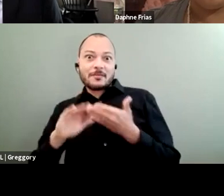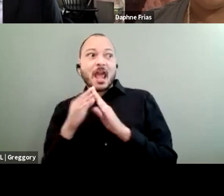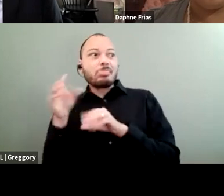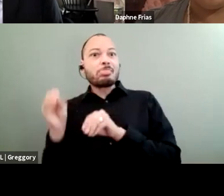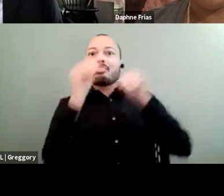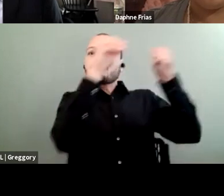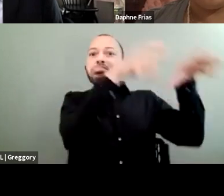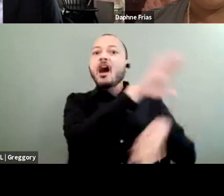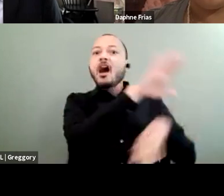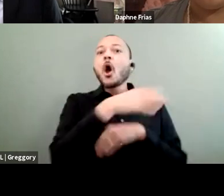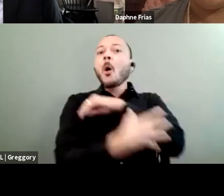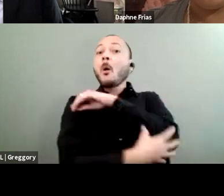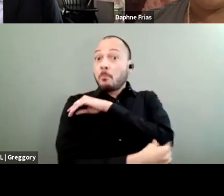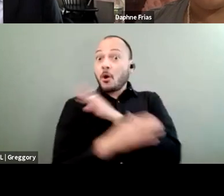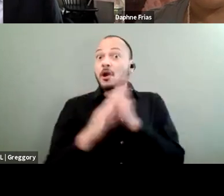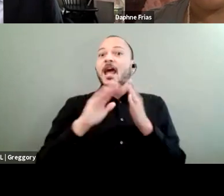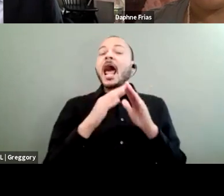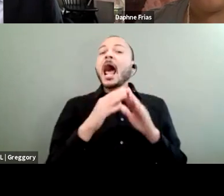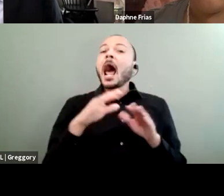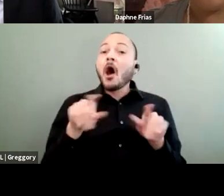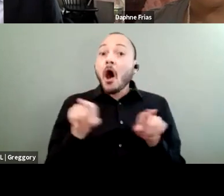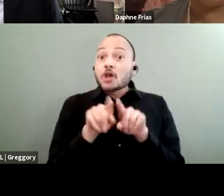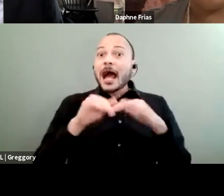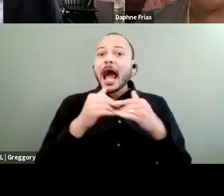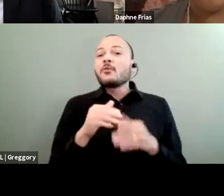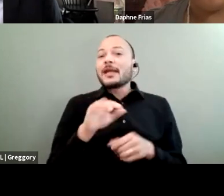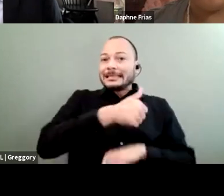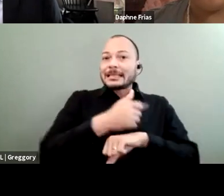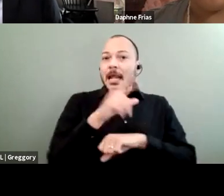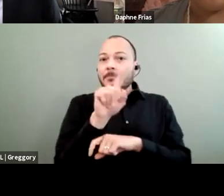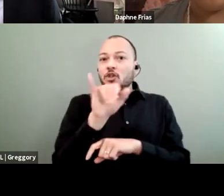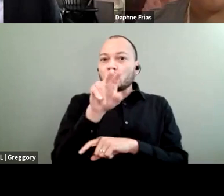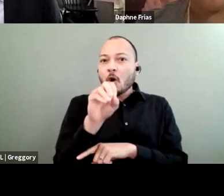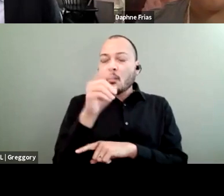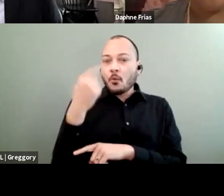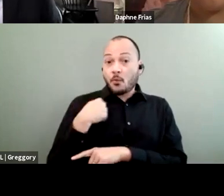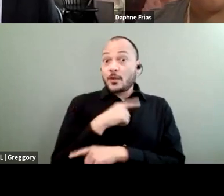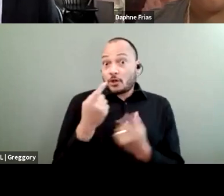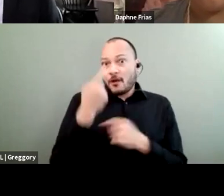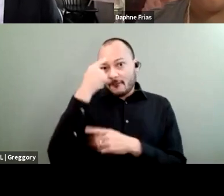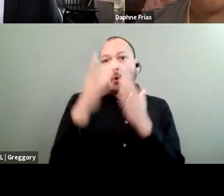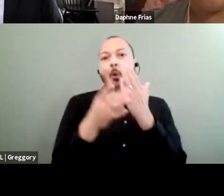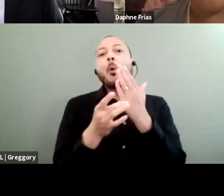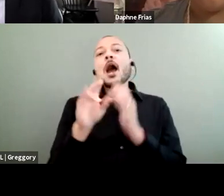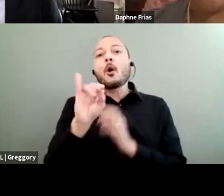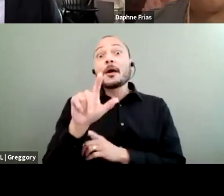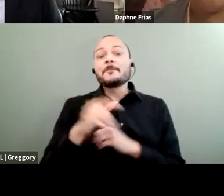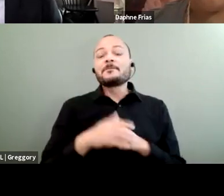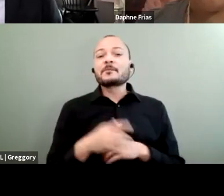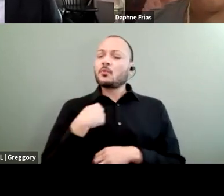down to how we zone things like where we dig for oil. Now, when we talk about the way that this goes back to the ableism,